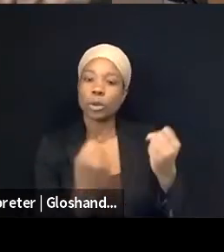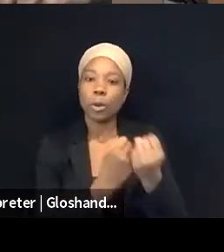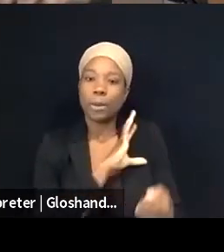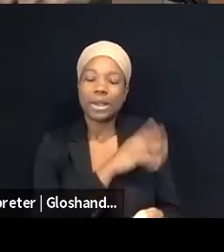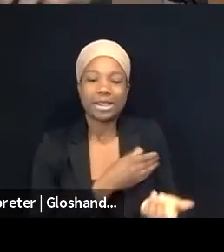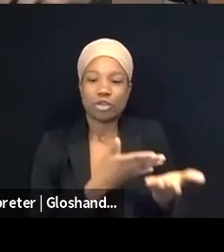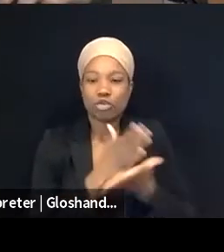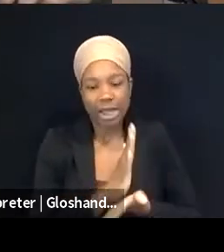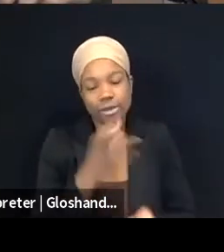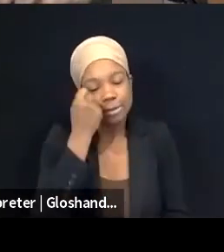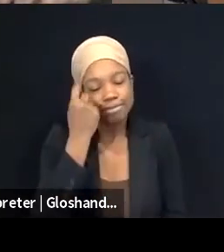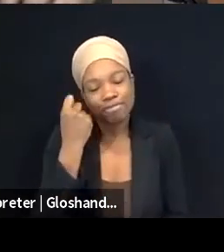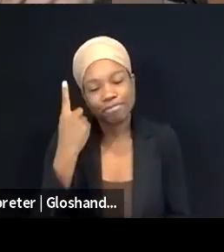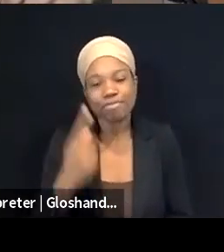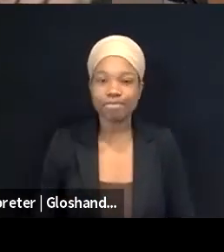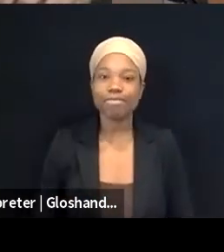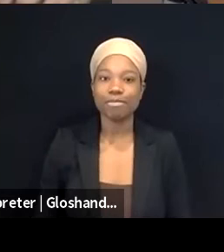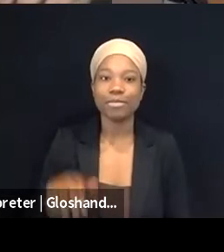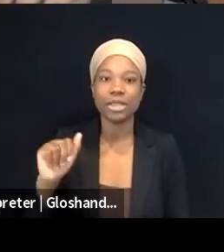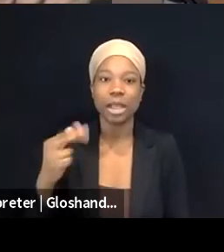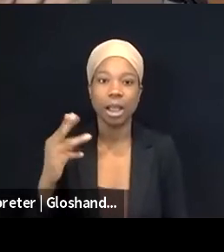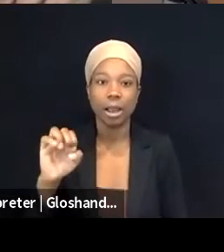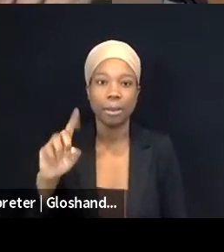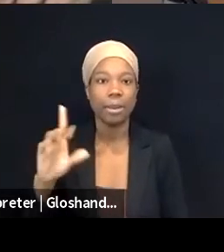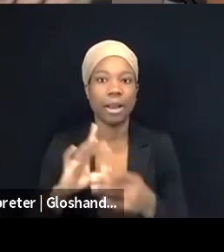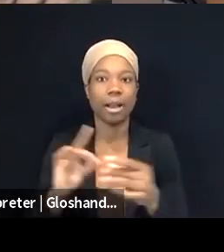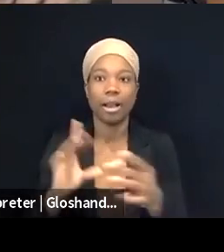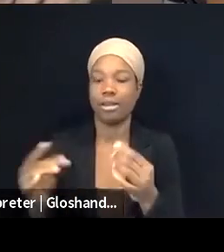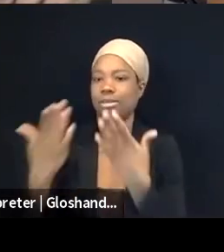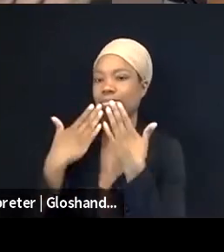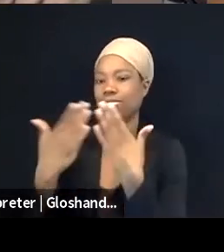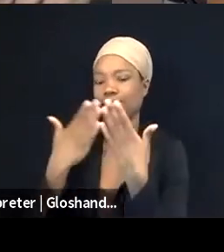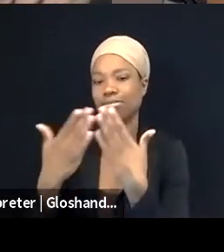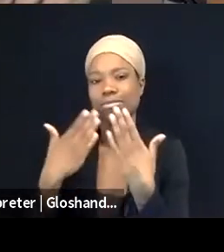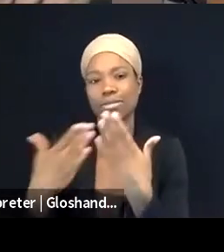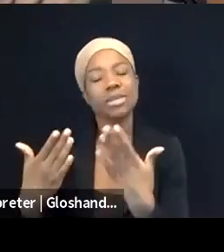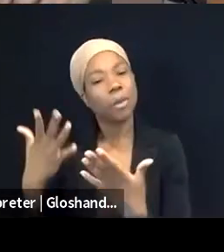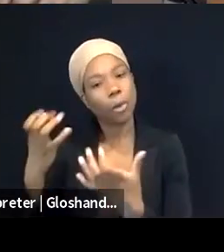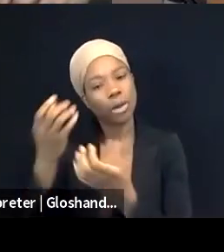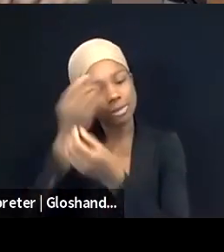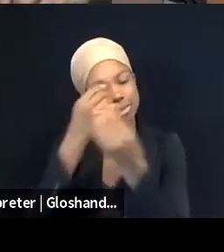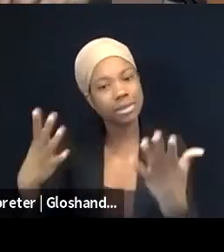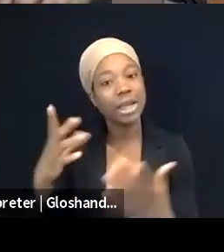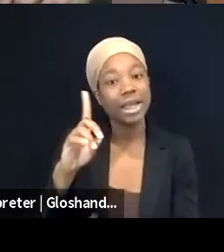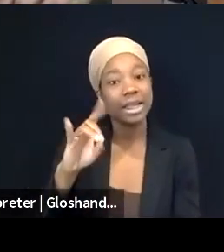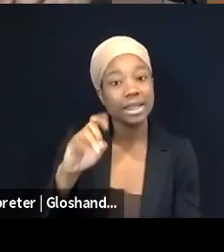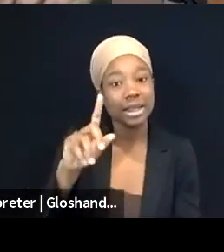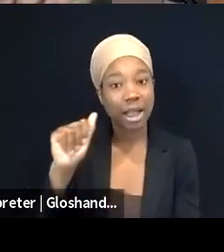these are organizations well worthy of your donation. Diala and CCR have obviously served as a counsel for us,